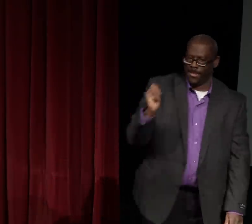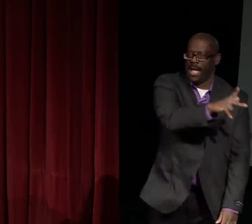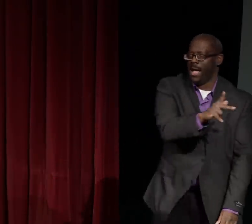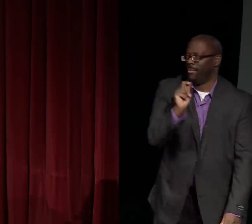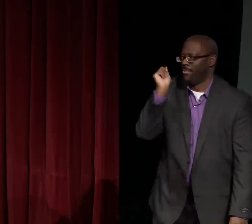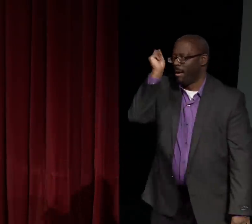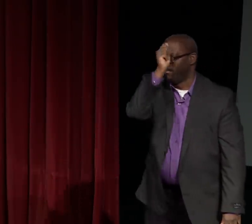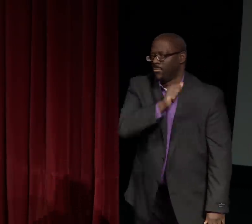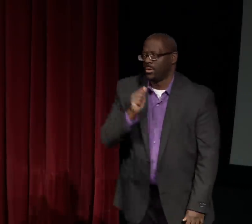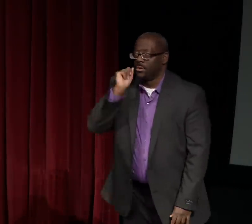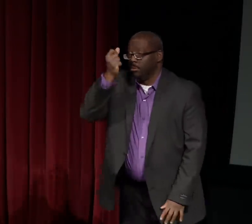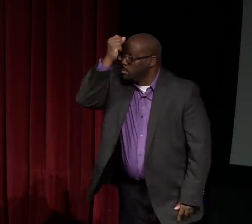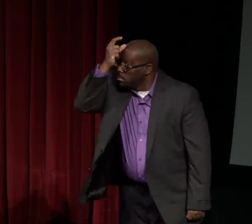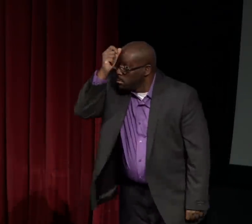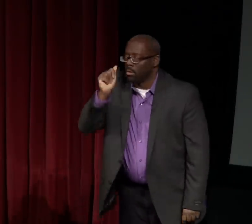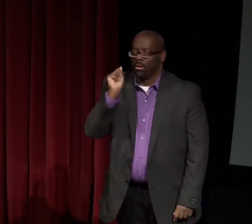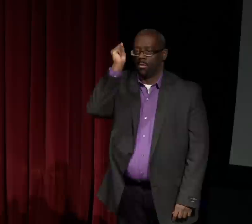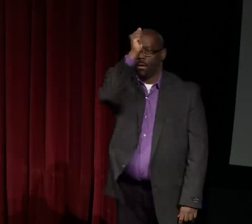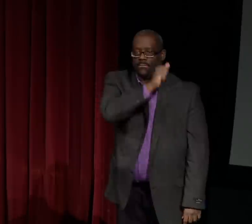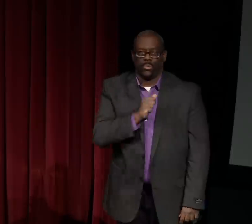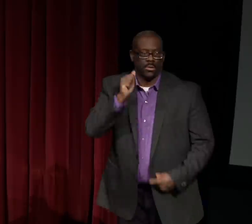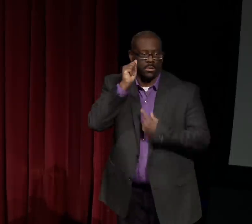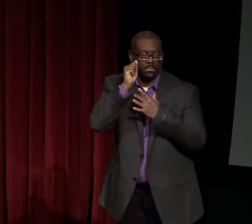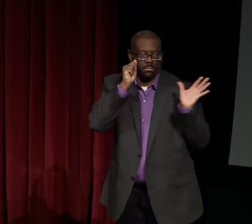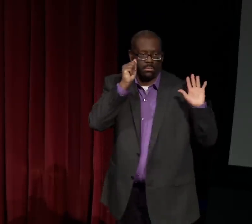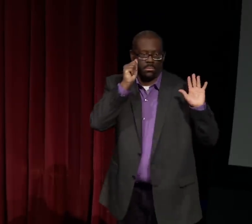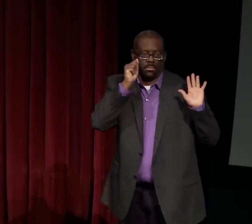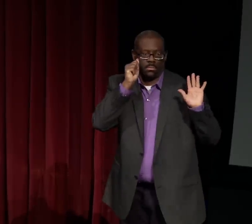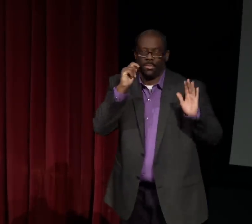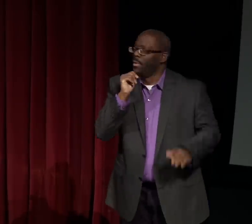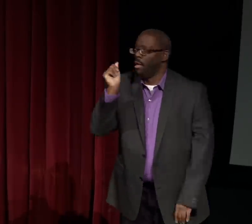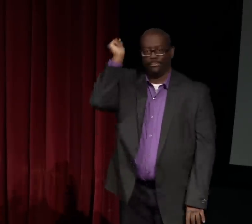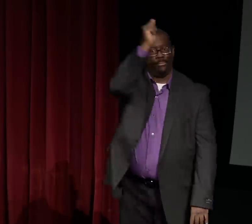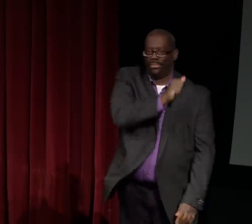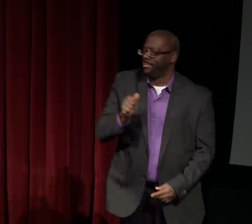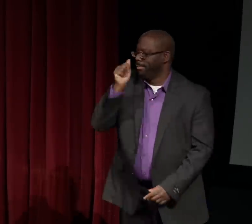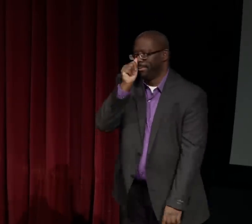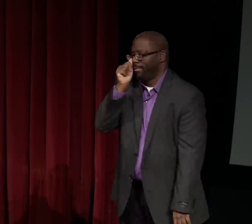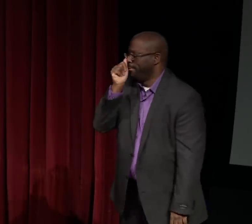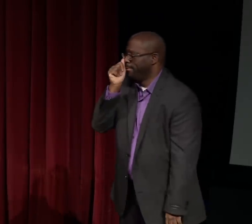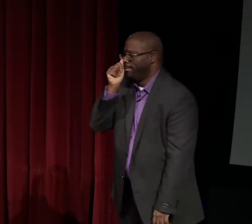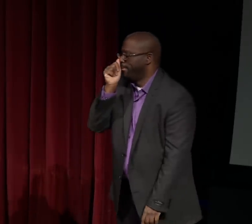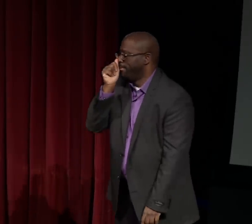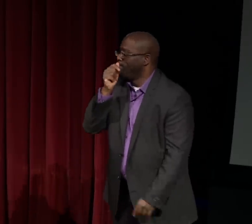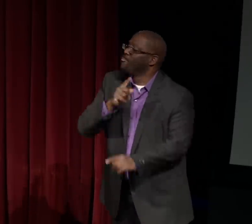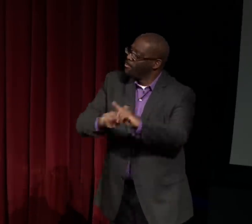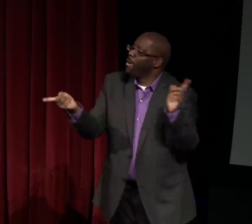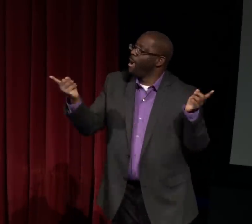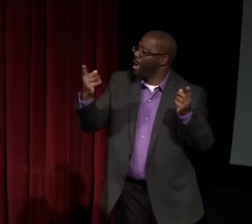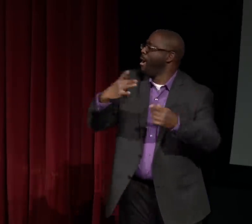It was then negative in another way. So we went back to using the "A" that traces the face,